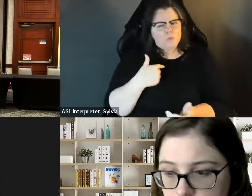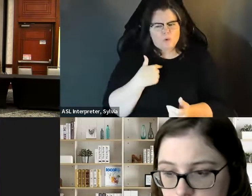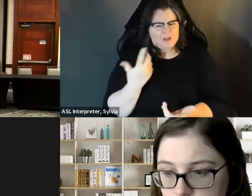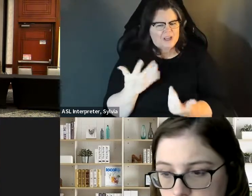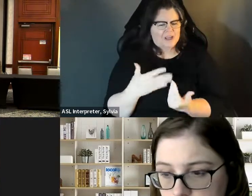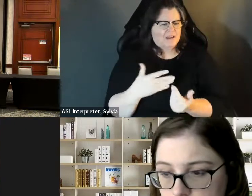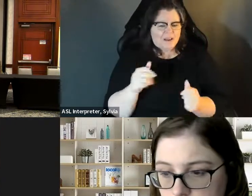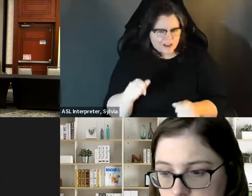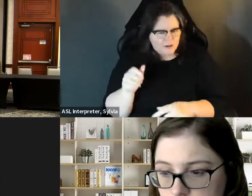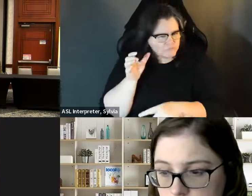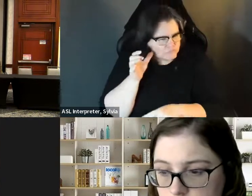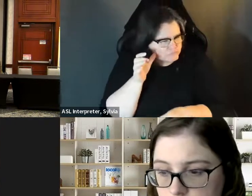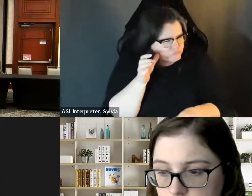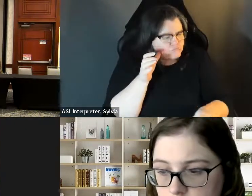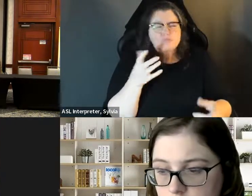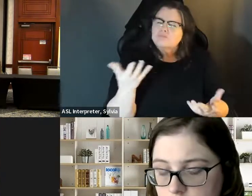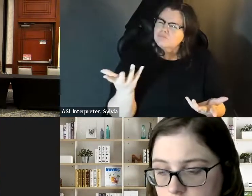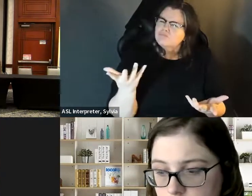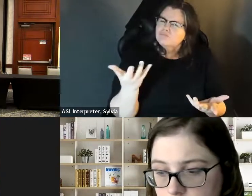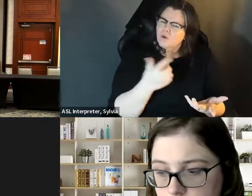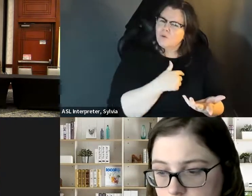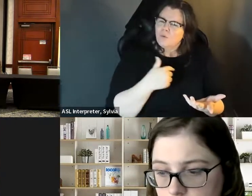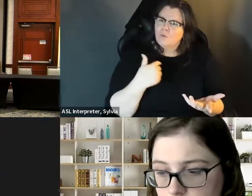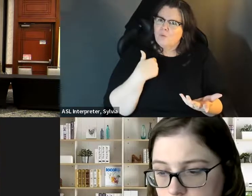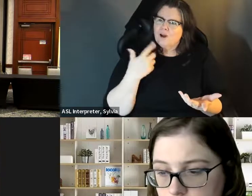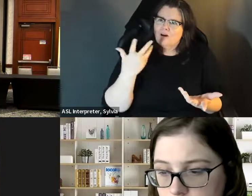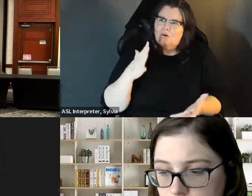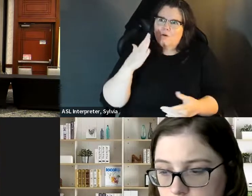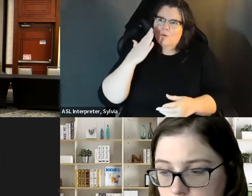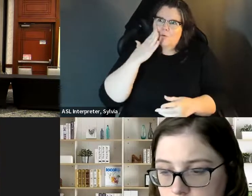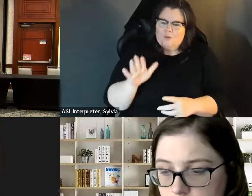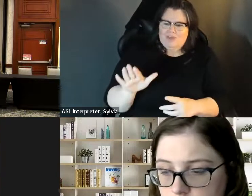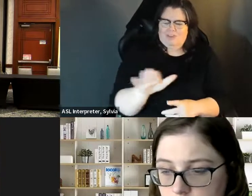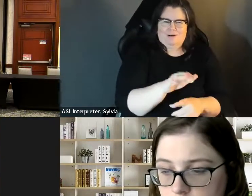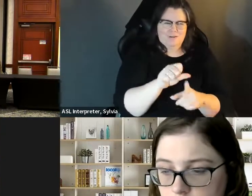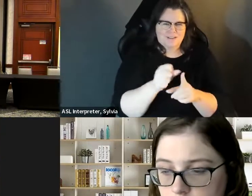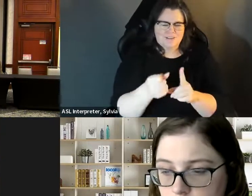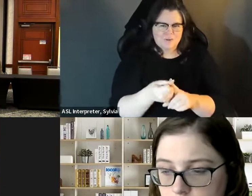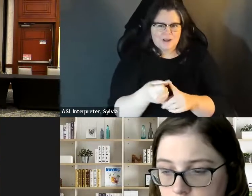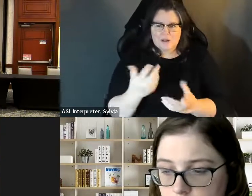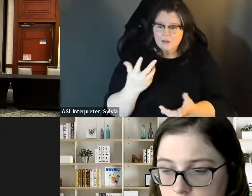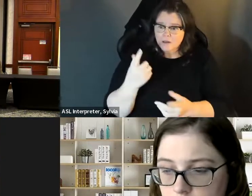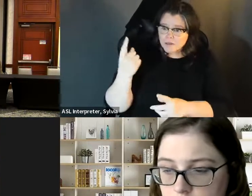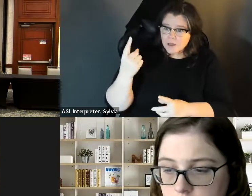that's very important. We've also been in this situation where we've been in I think that's very important. We've also been in the situation where we've been in a lot of cases Rome of a of a ladder, and so we know what it's like to be in a bad situation.